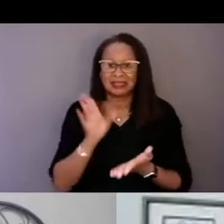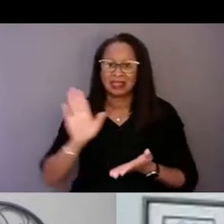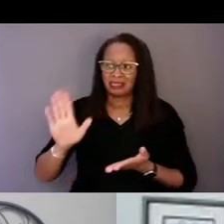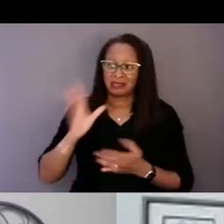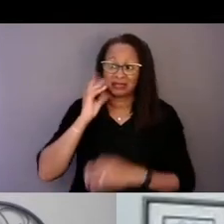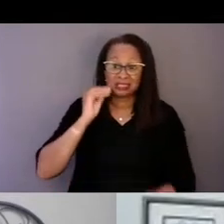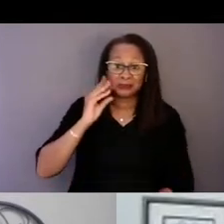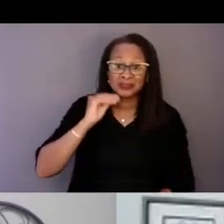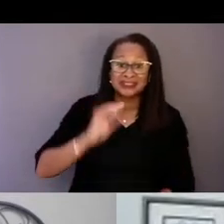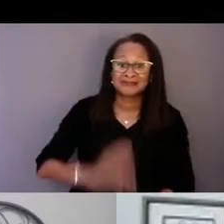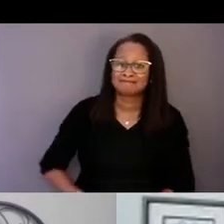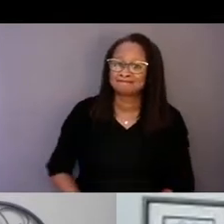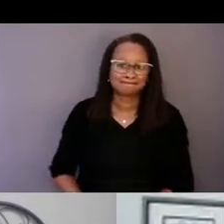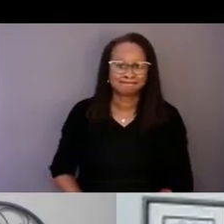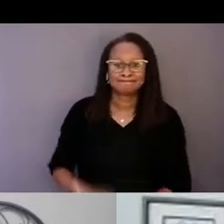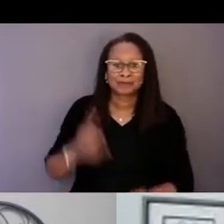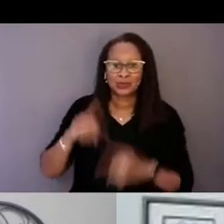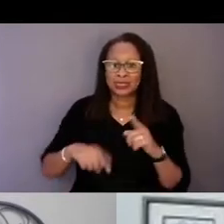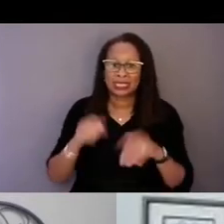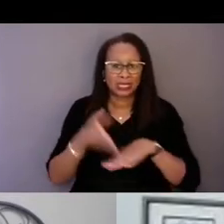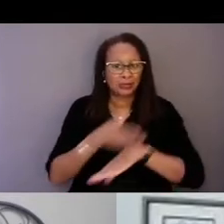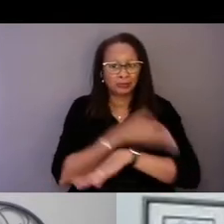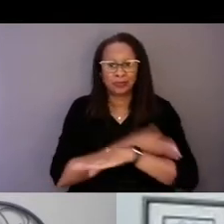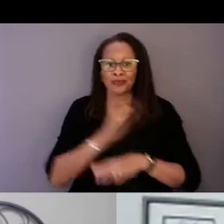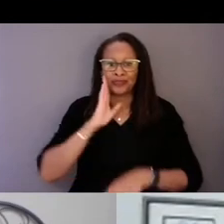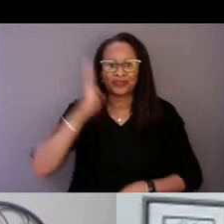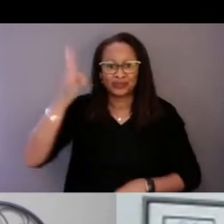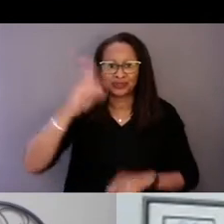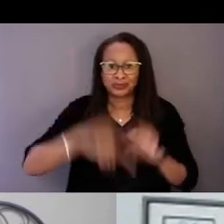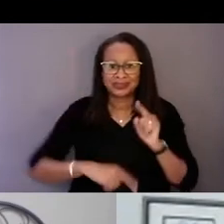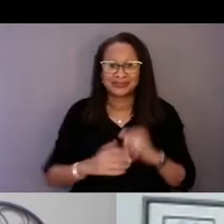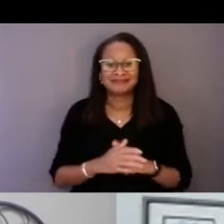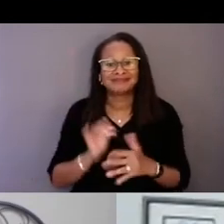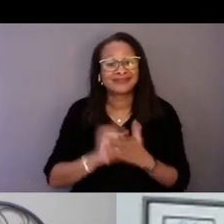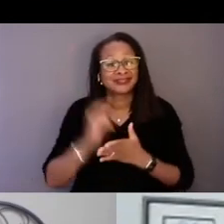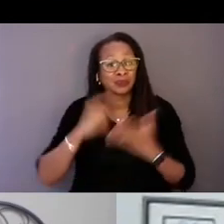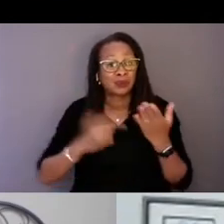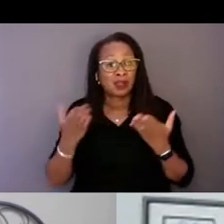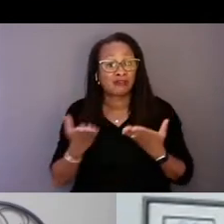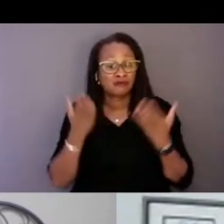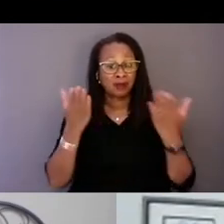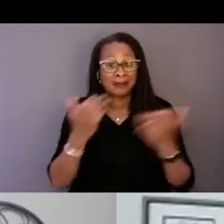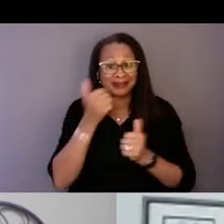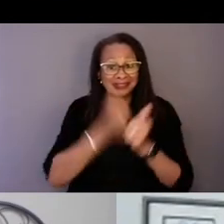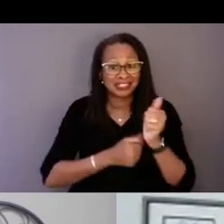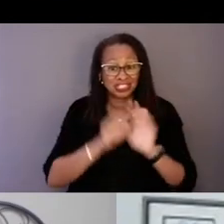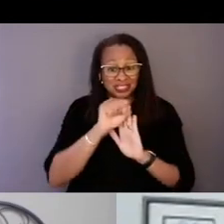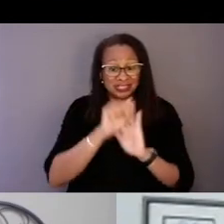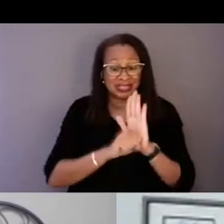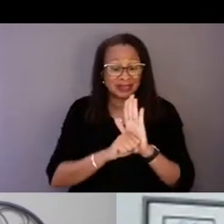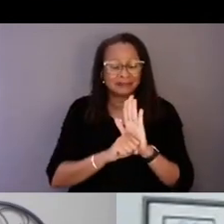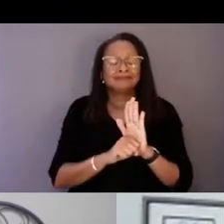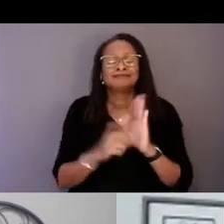we cannot make it better in the future. So that's what I would recommend is that each state set up these boards